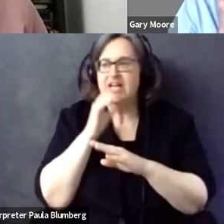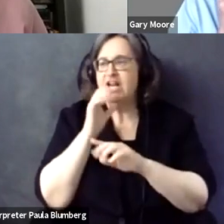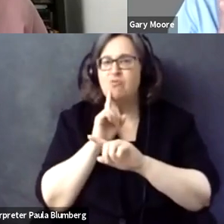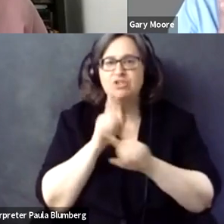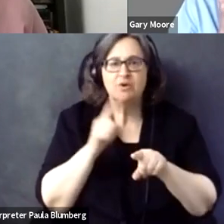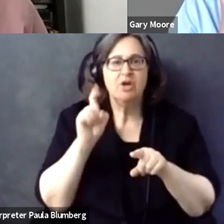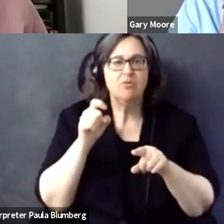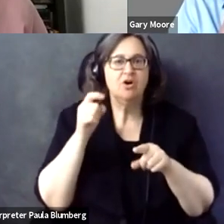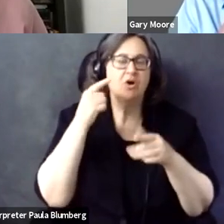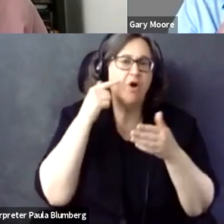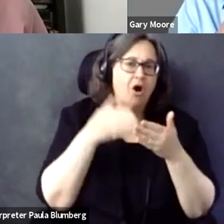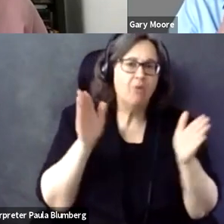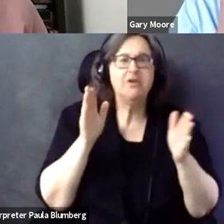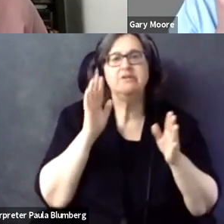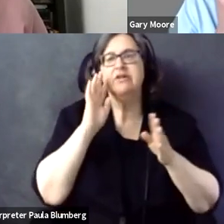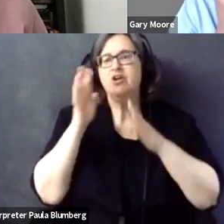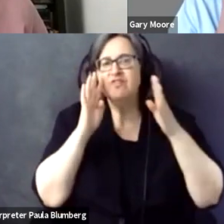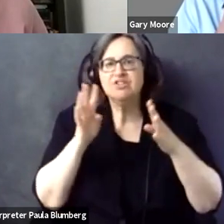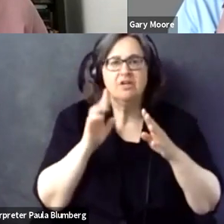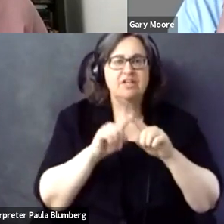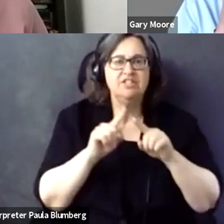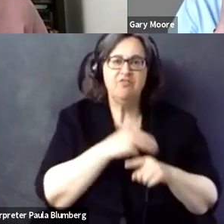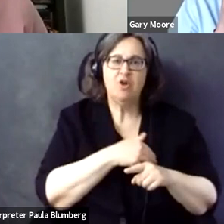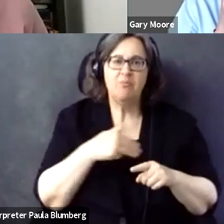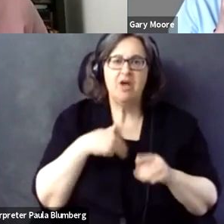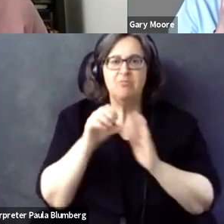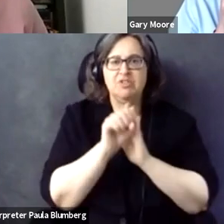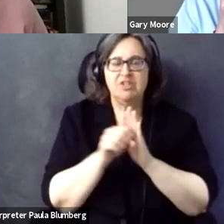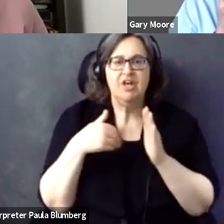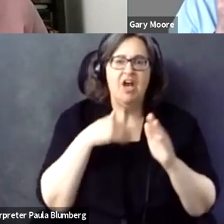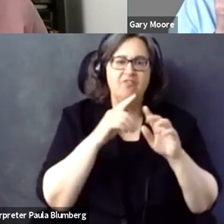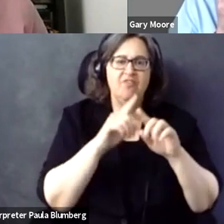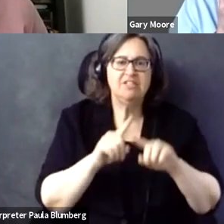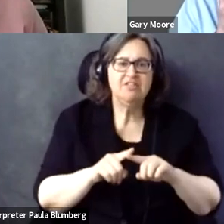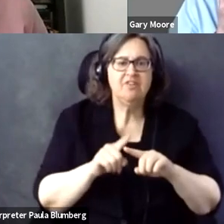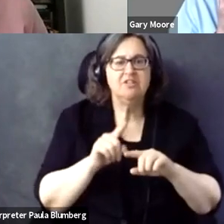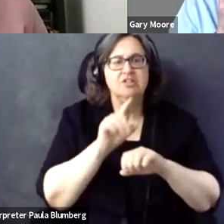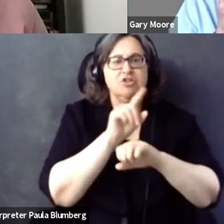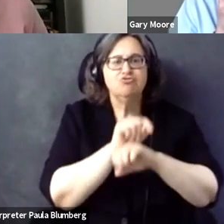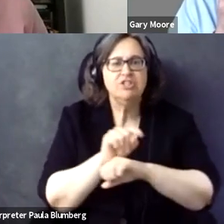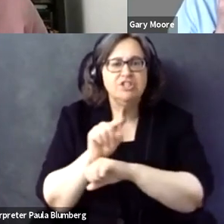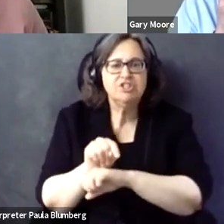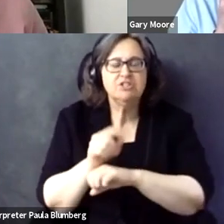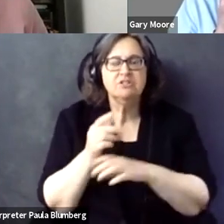good idea to have this open and we should not post barriers. Shouldn't be too prescriptive and we must be open to innovation and all the different